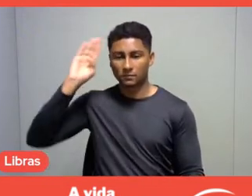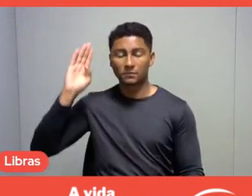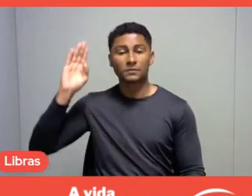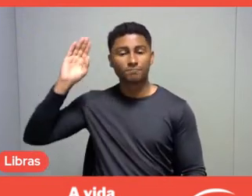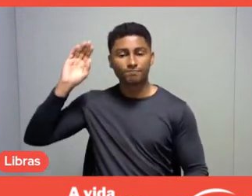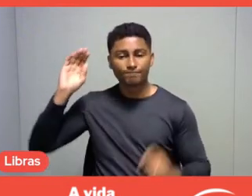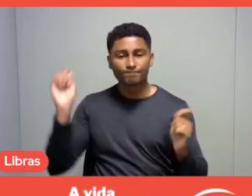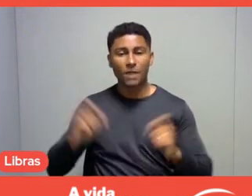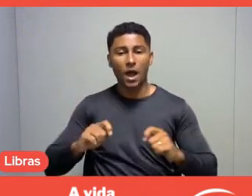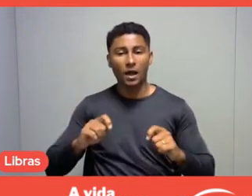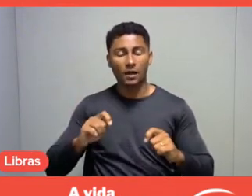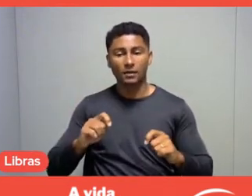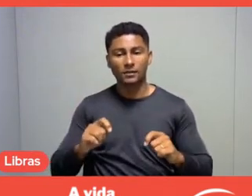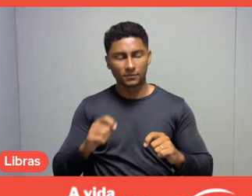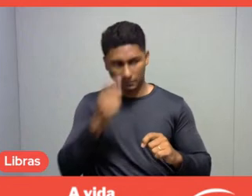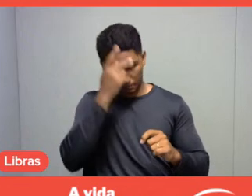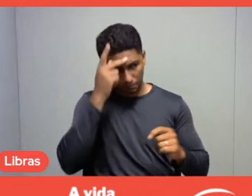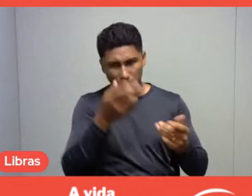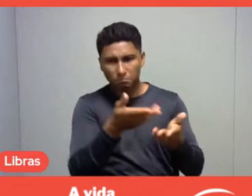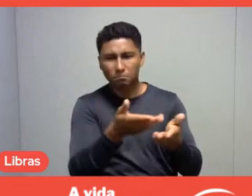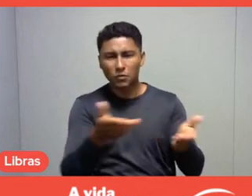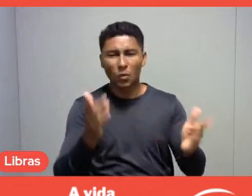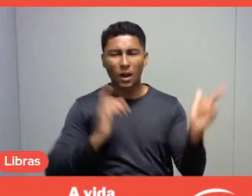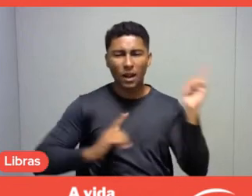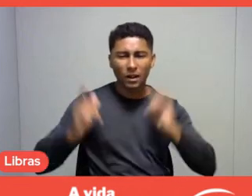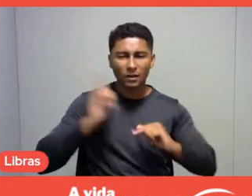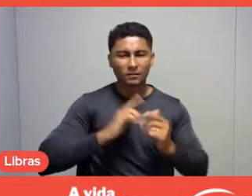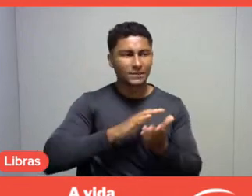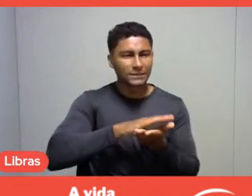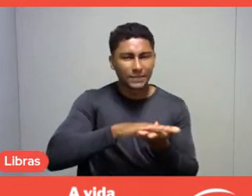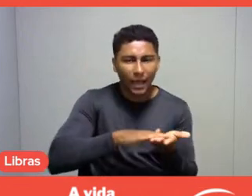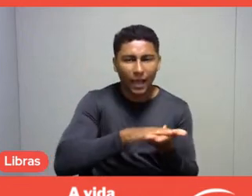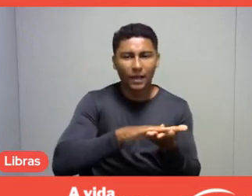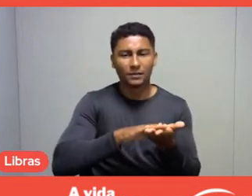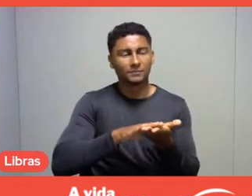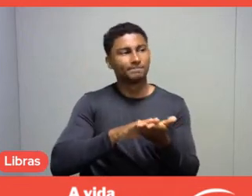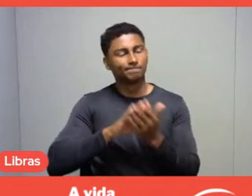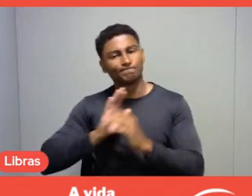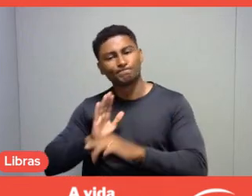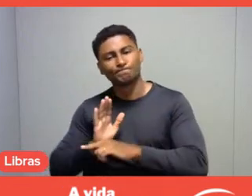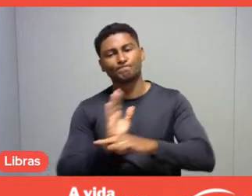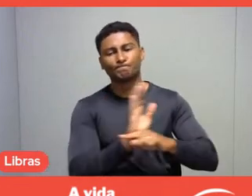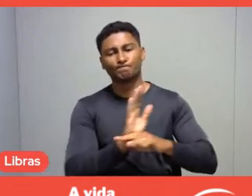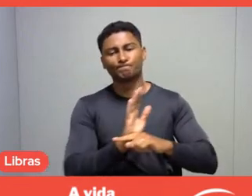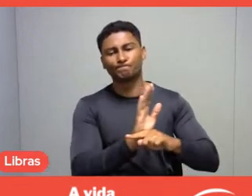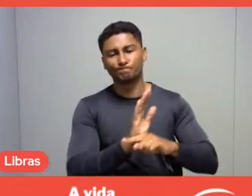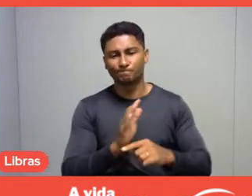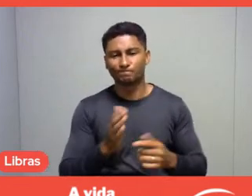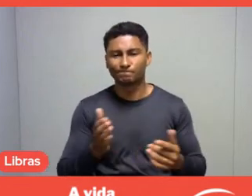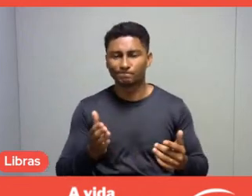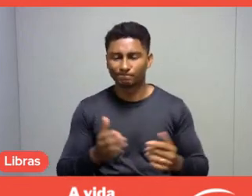weaknesses and manage to generate, sometimes, the needs, not as a market concept,